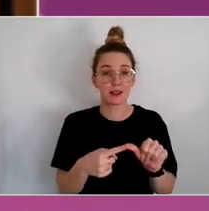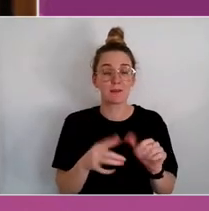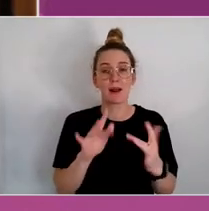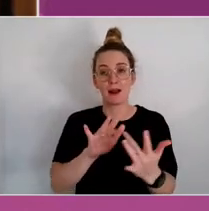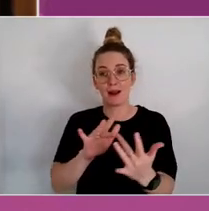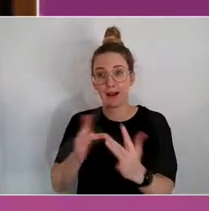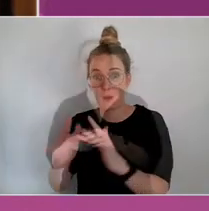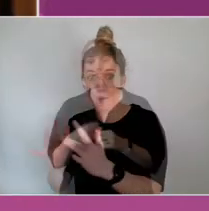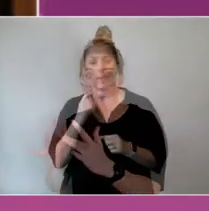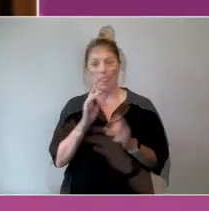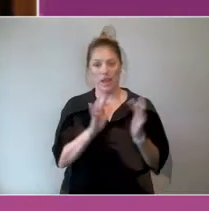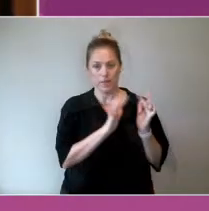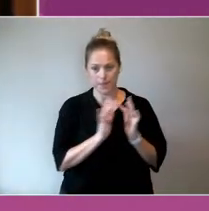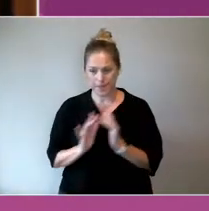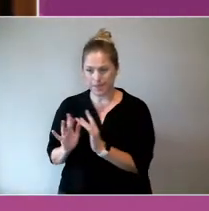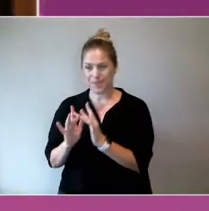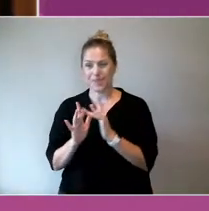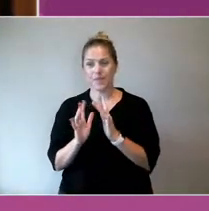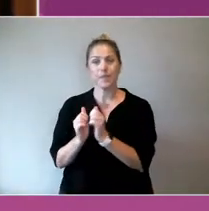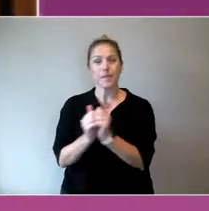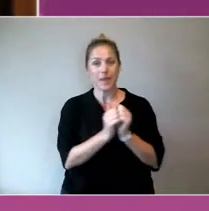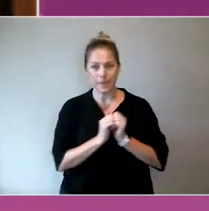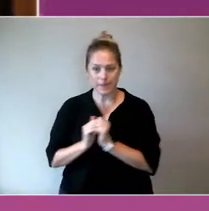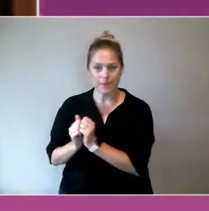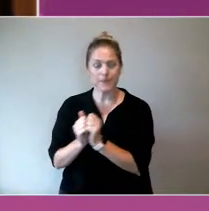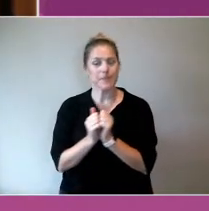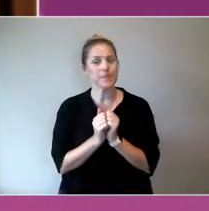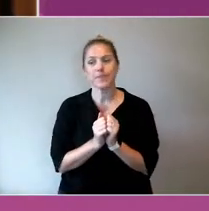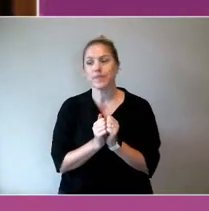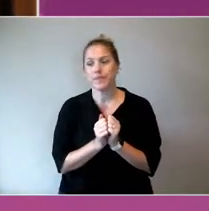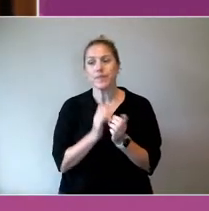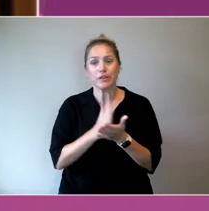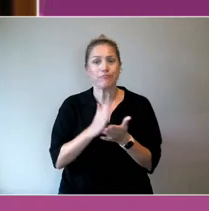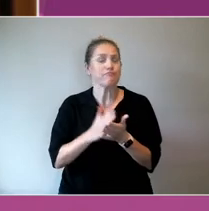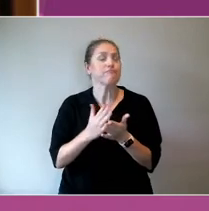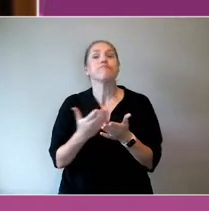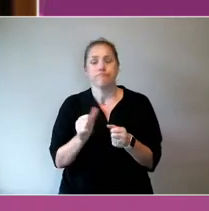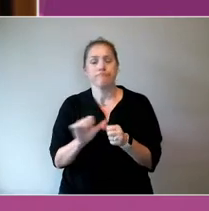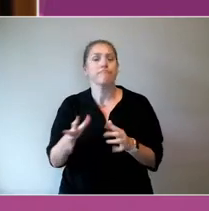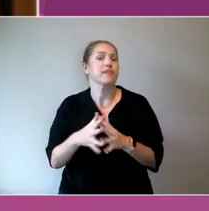valuable and one of the biggest gaps in, you know, if I just think about mental health,